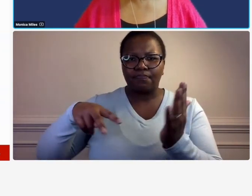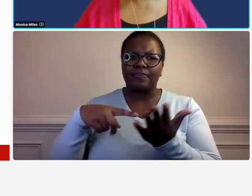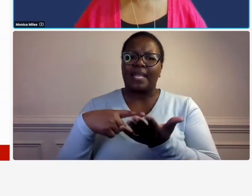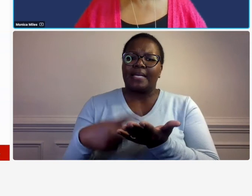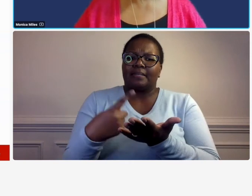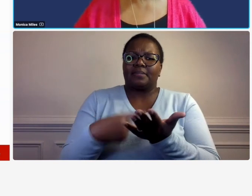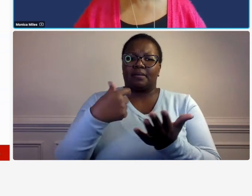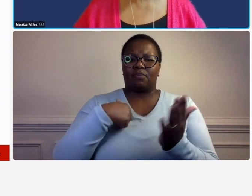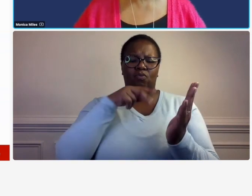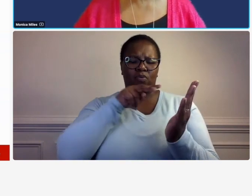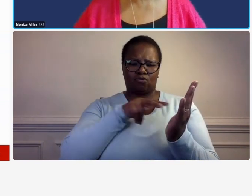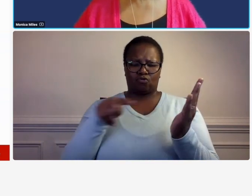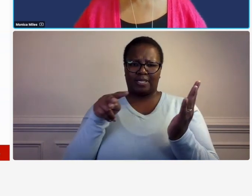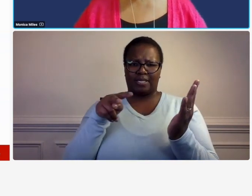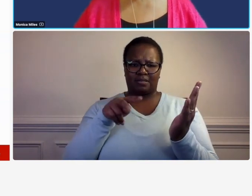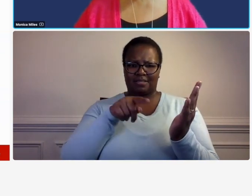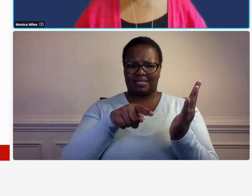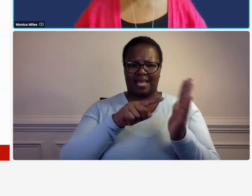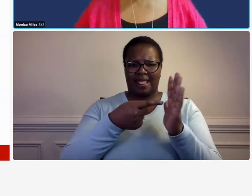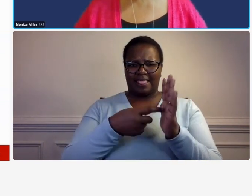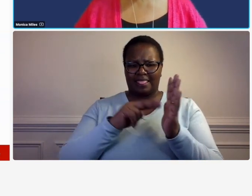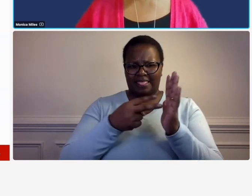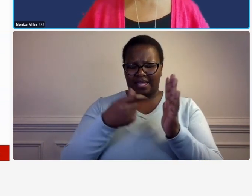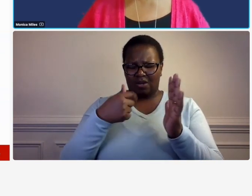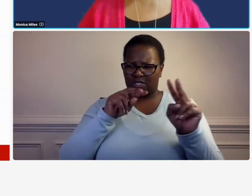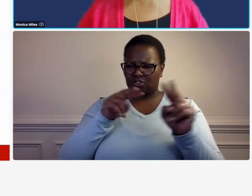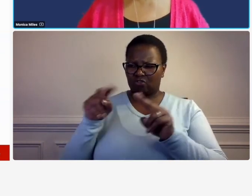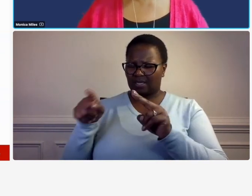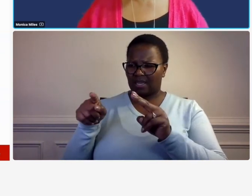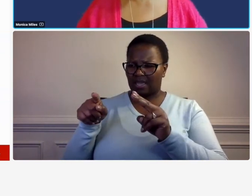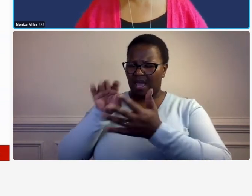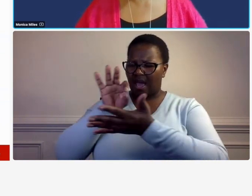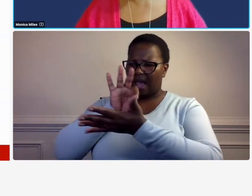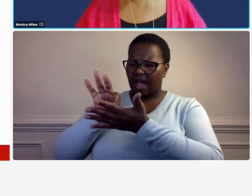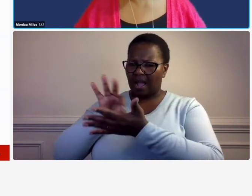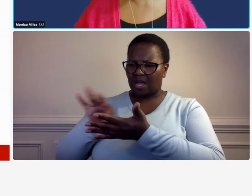go in to do an accounting system review and we'll see that even though it says xyz in the policies